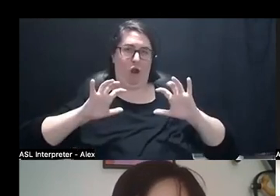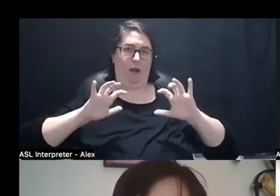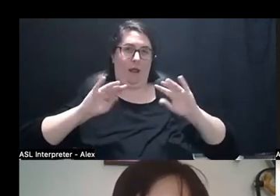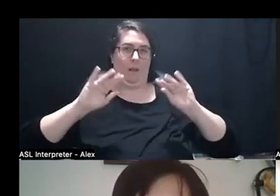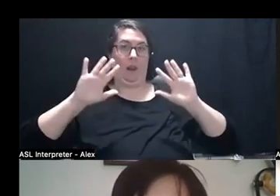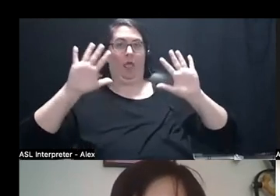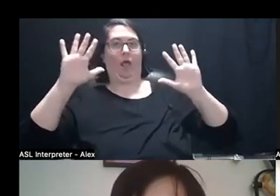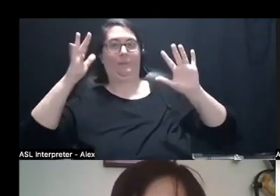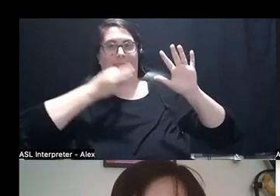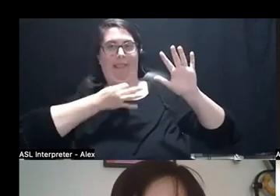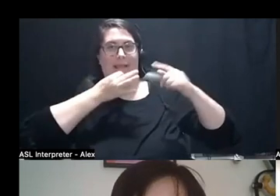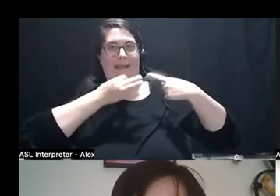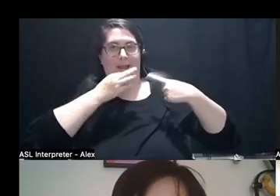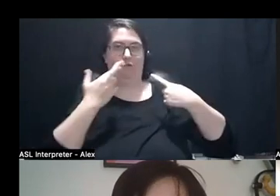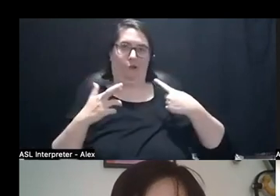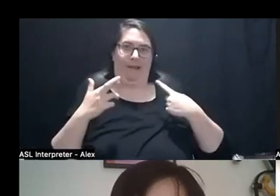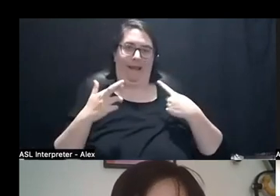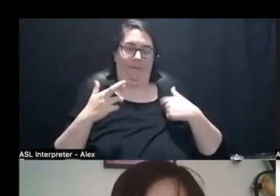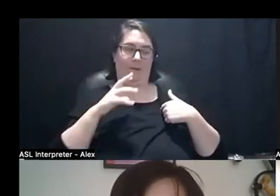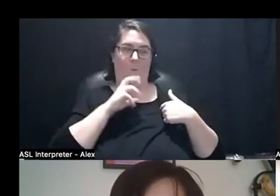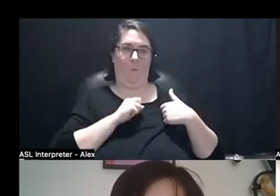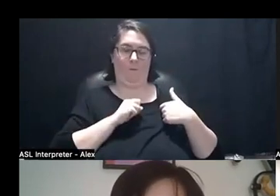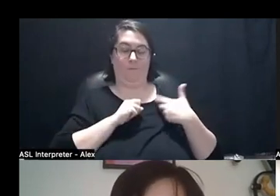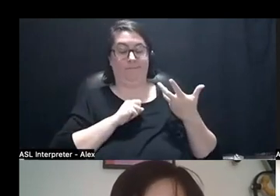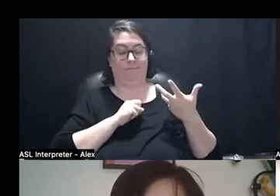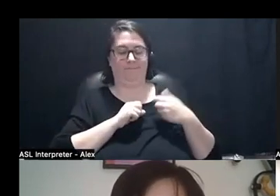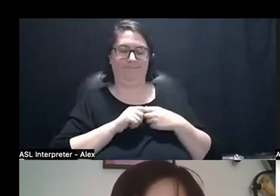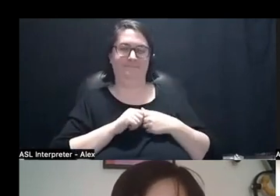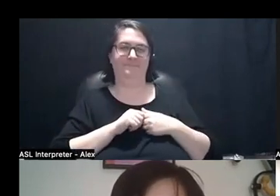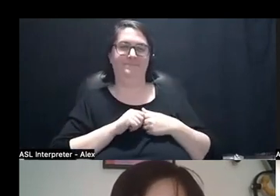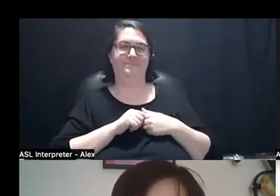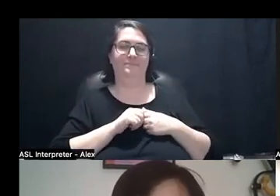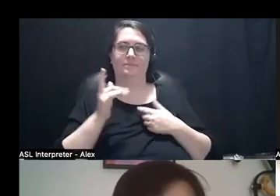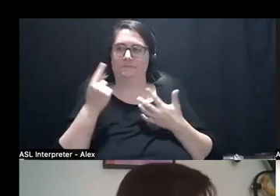but it's thinning and going gray because I'm aging. Uhm, what else?